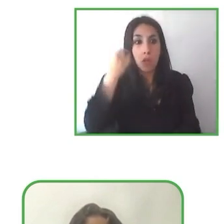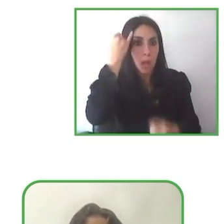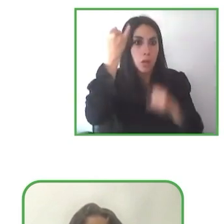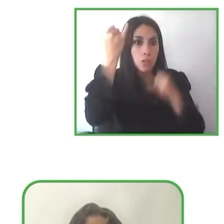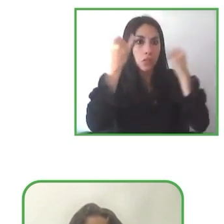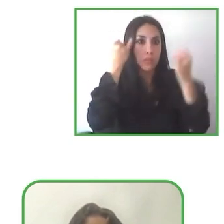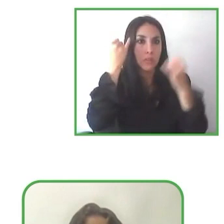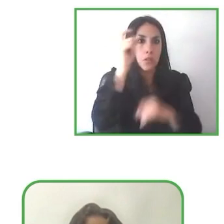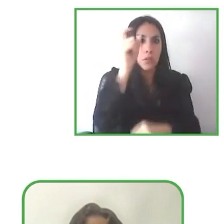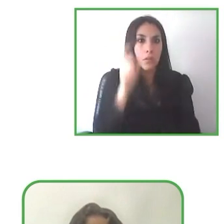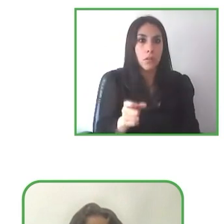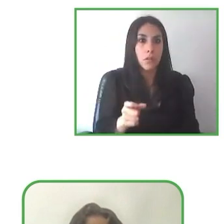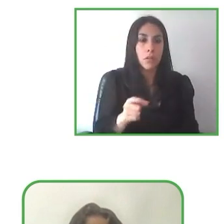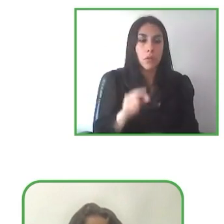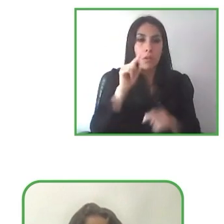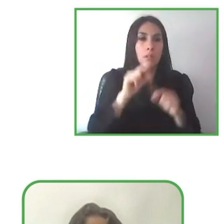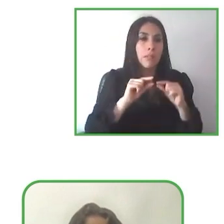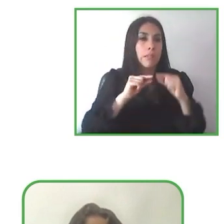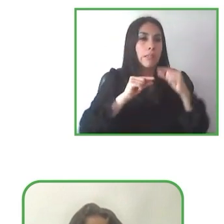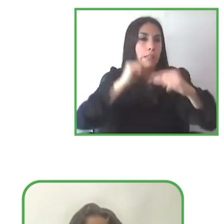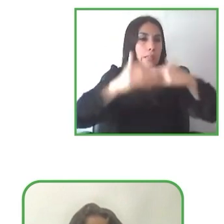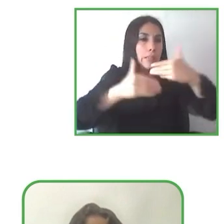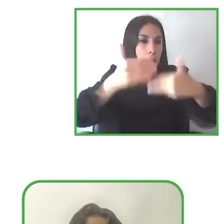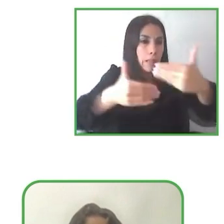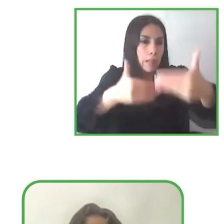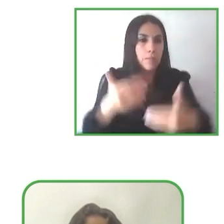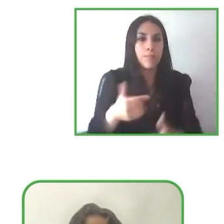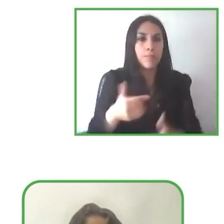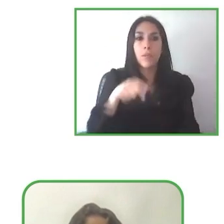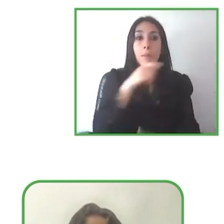initiatives of people with or without disabilities